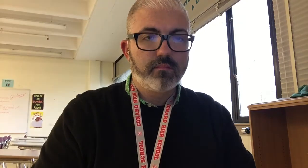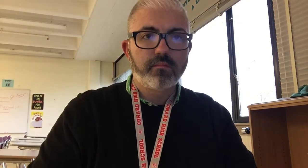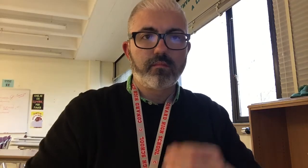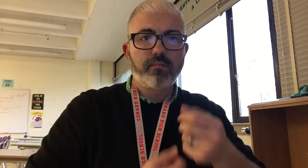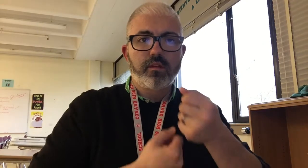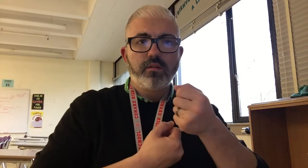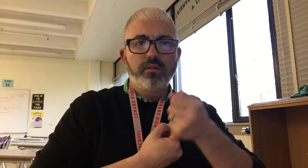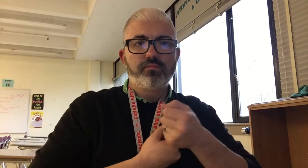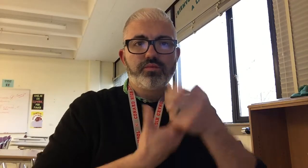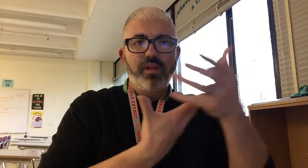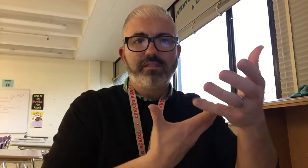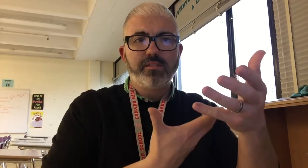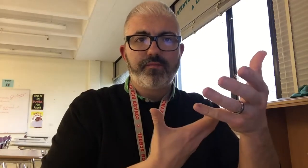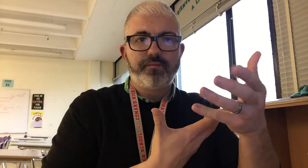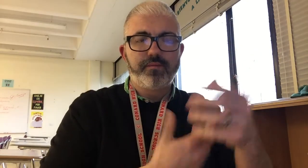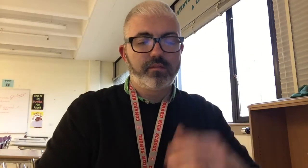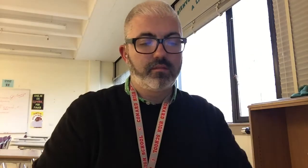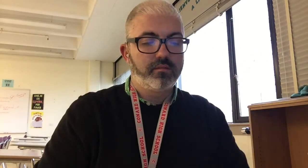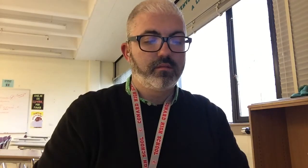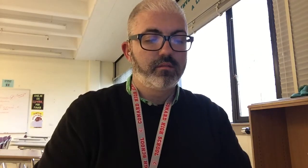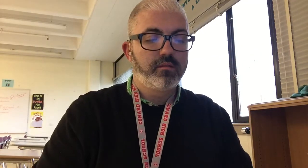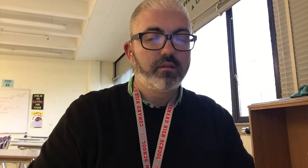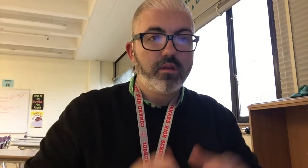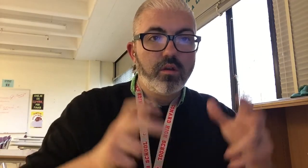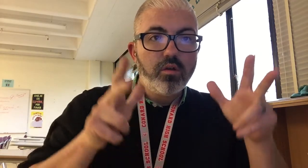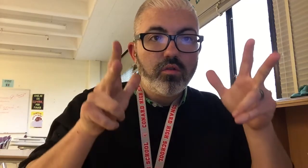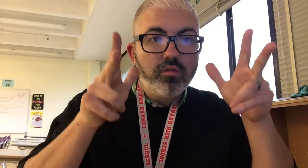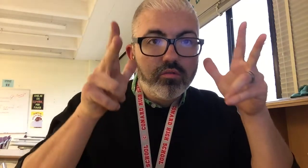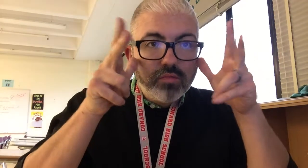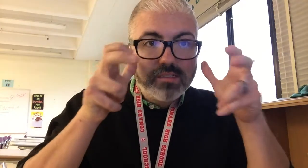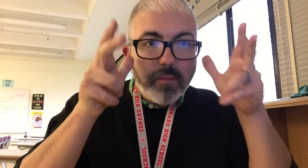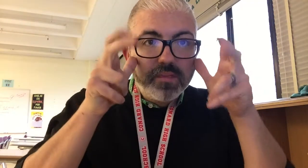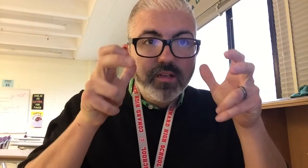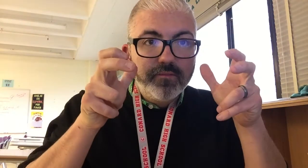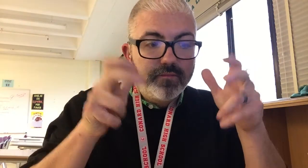EXPRESSIVE RECEPTIVE